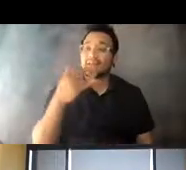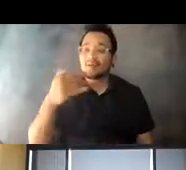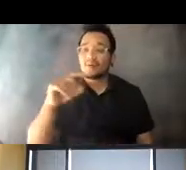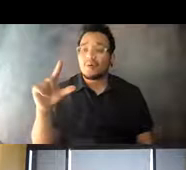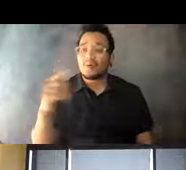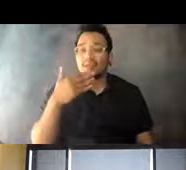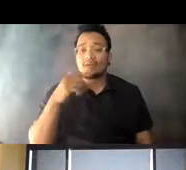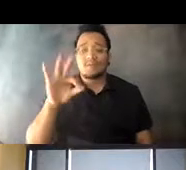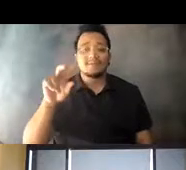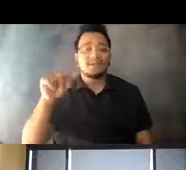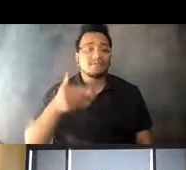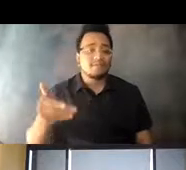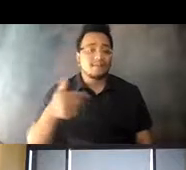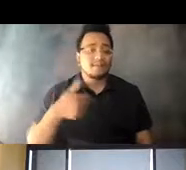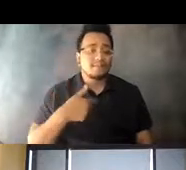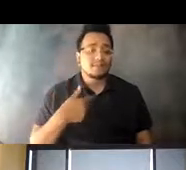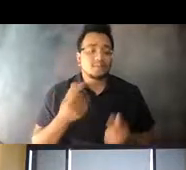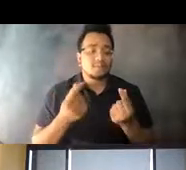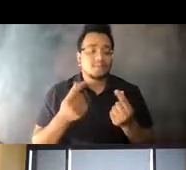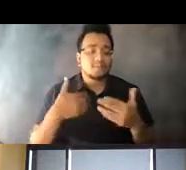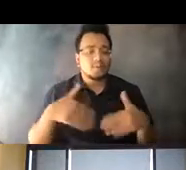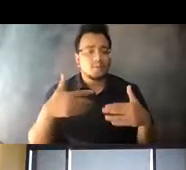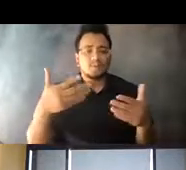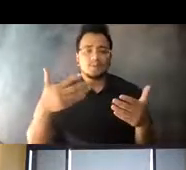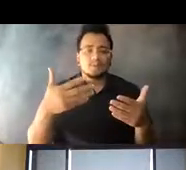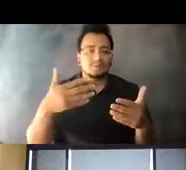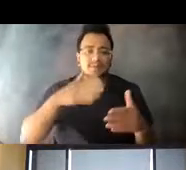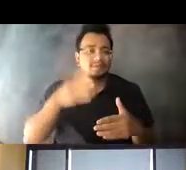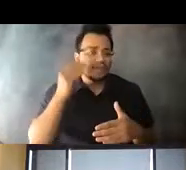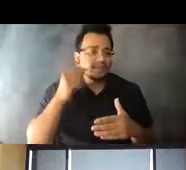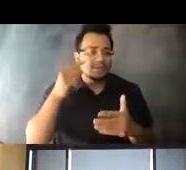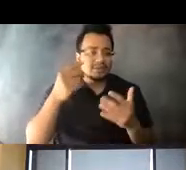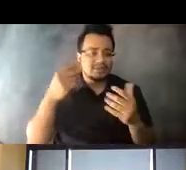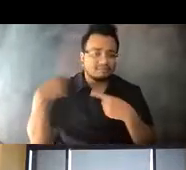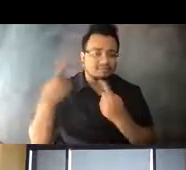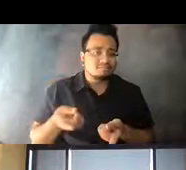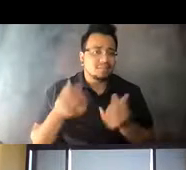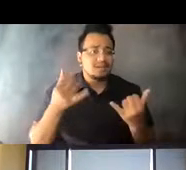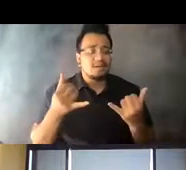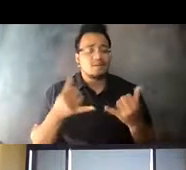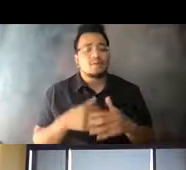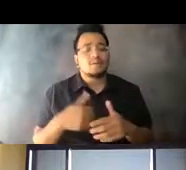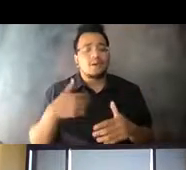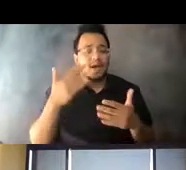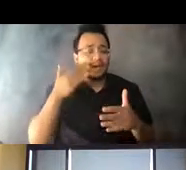14:40:52 We are certainly operator through unchartered territory in managing our operations and I know all of us are anxious to restore our